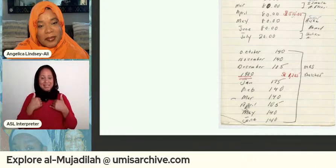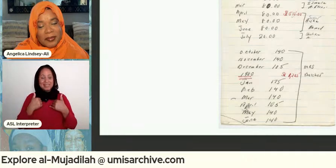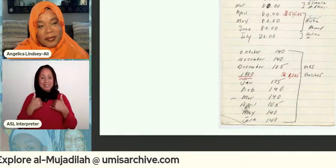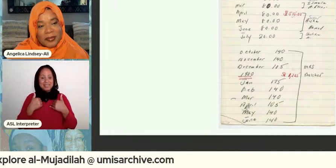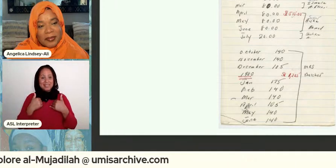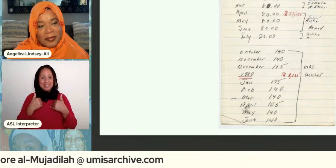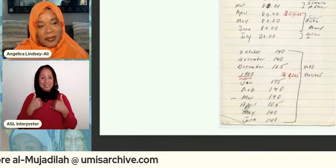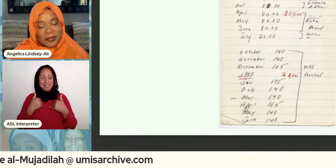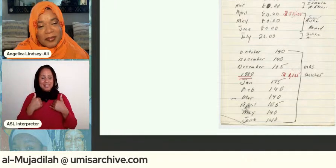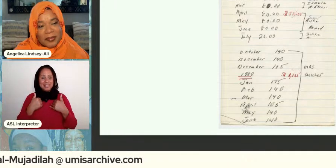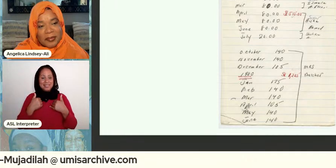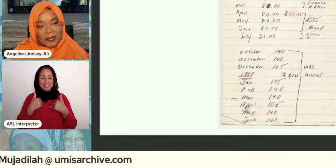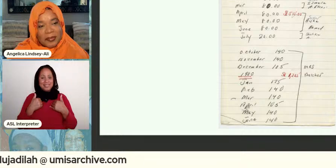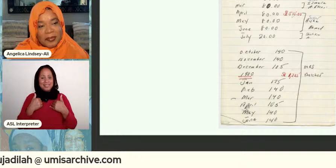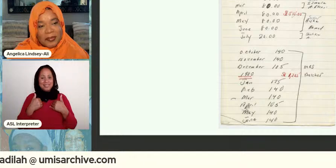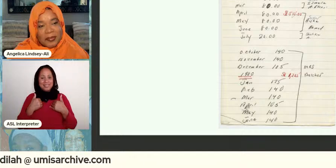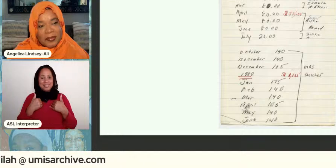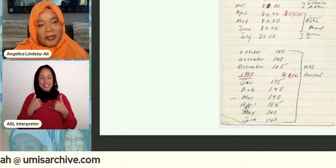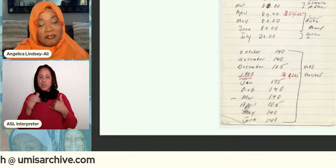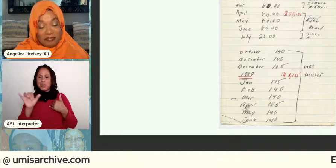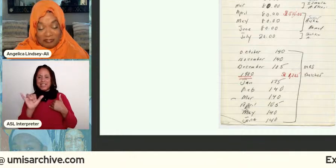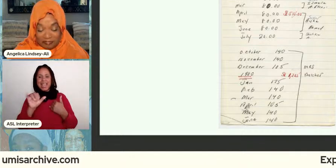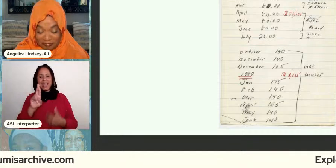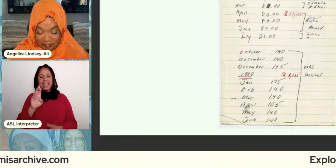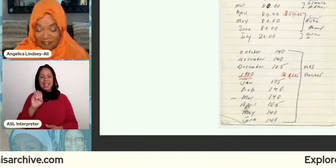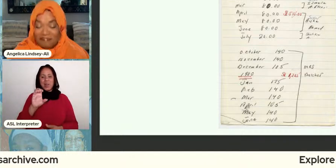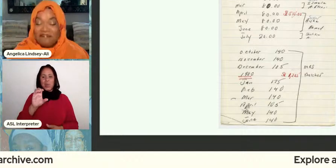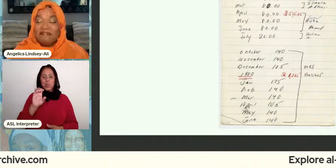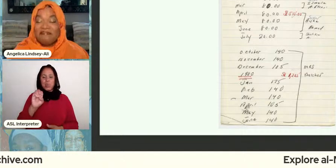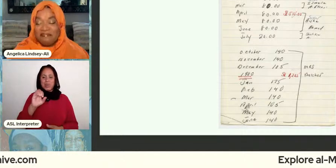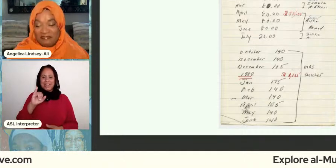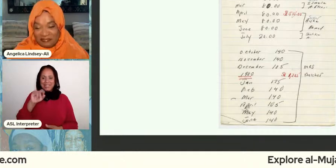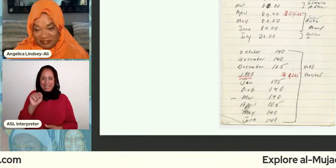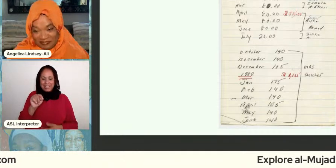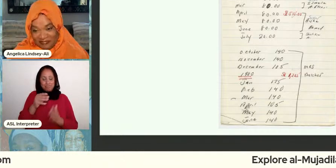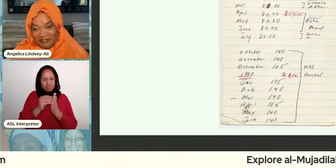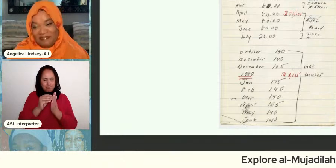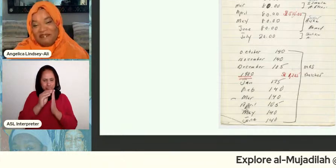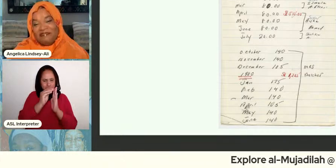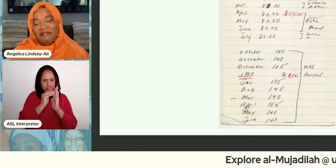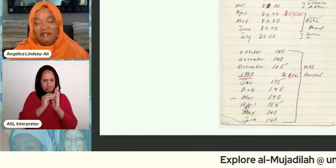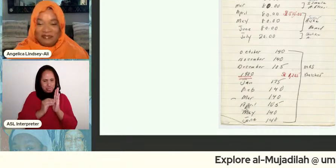was it was the one i was like receipts you know i would say that today it was like receipt but